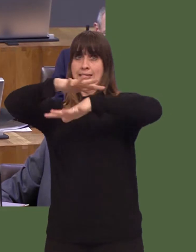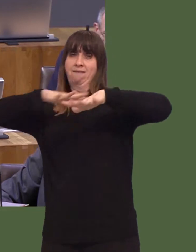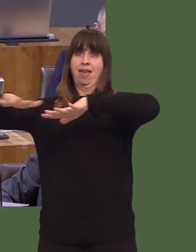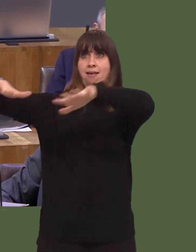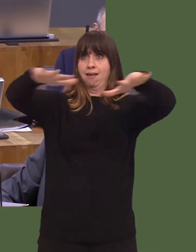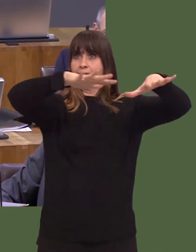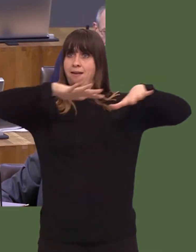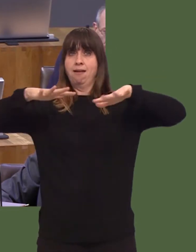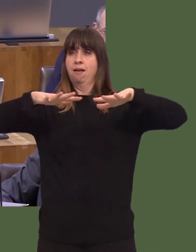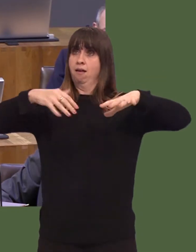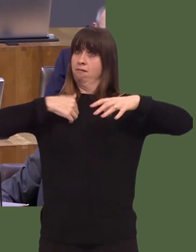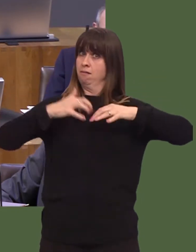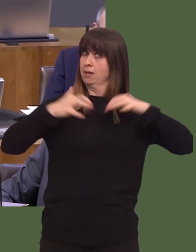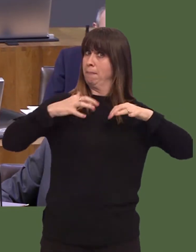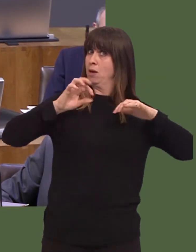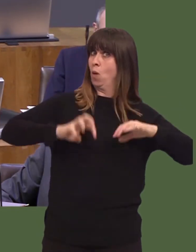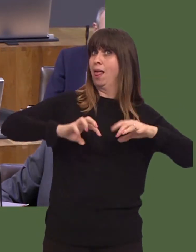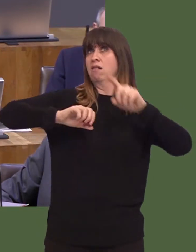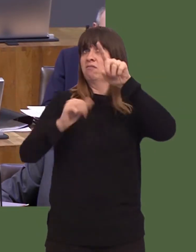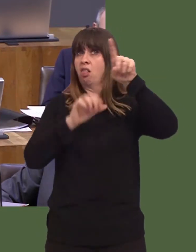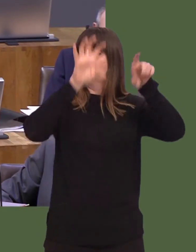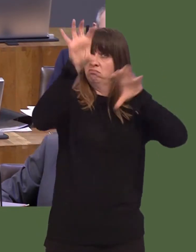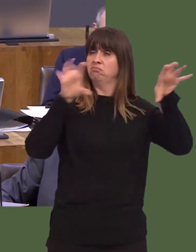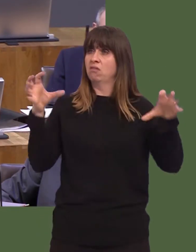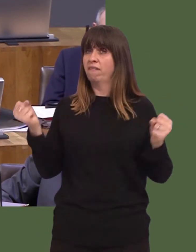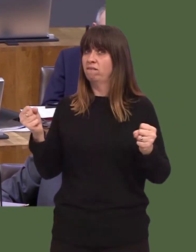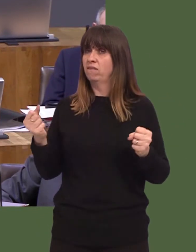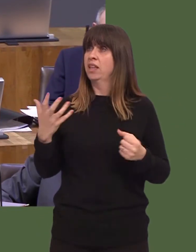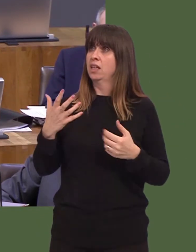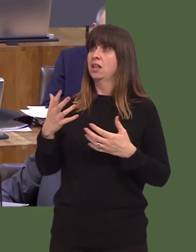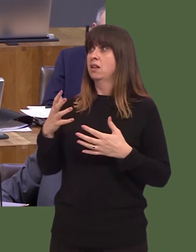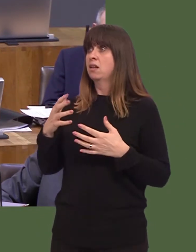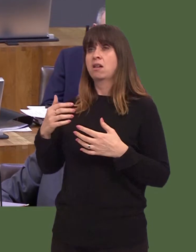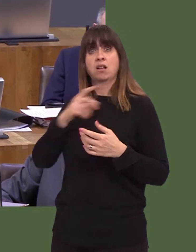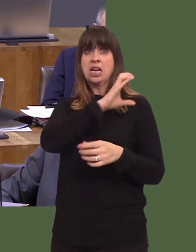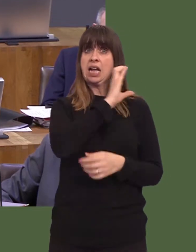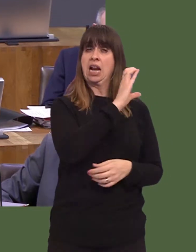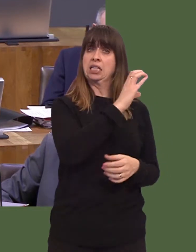For me, the UK has to move more towards a system of shared sovereignty. It works in Canada. It doesnít create instability.